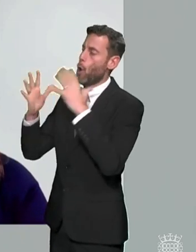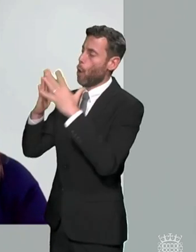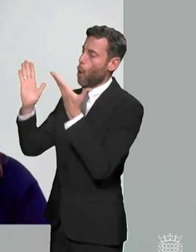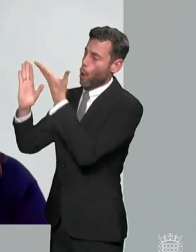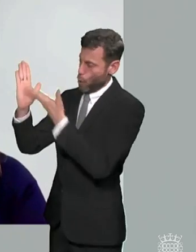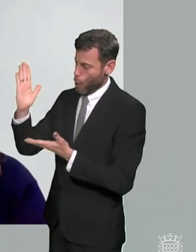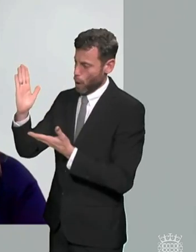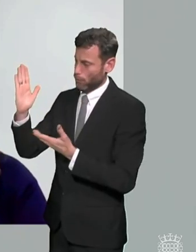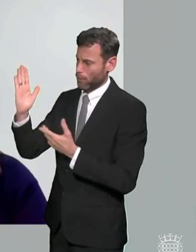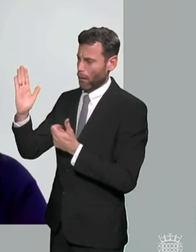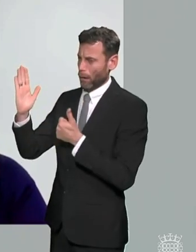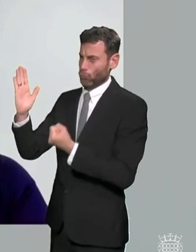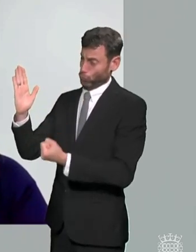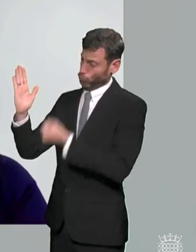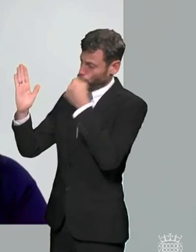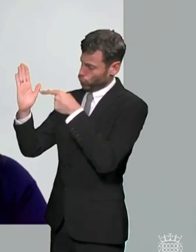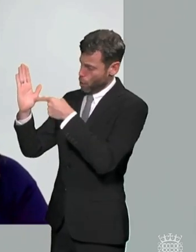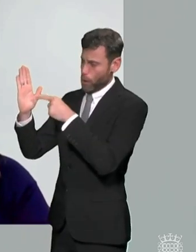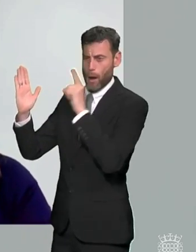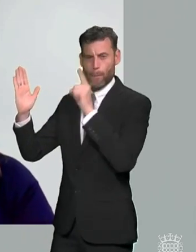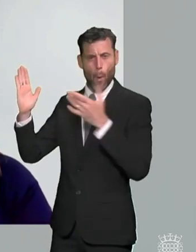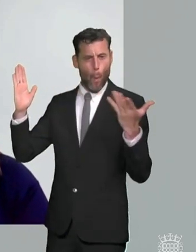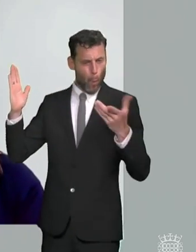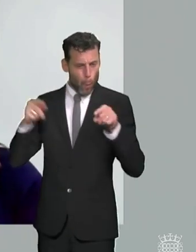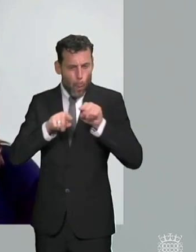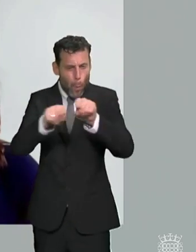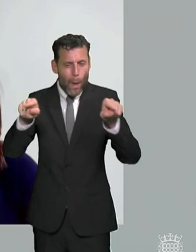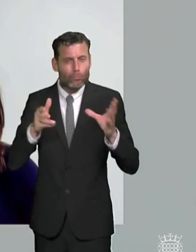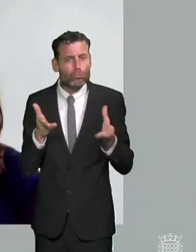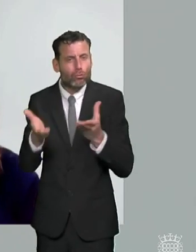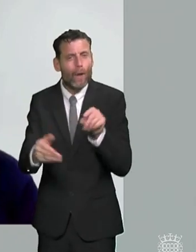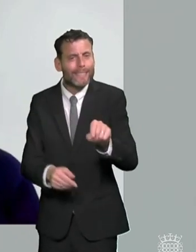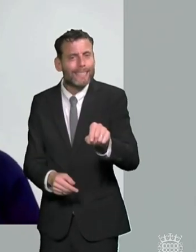if there's an accountability mechanism to enforce it you can only make mainstream schools more